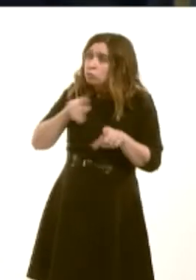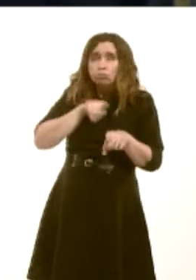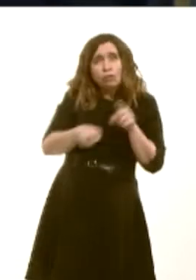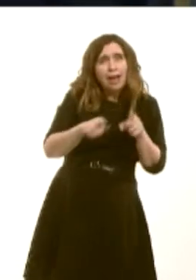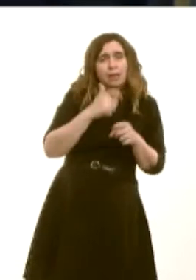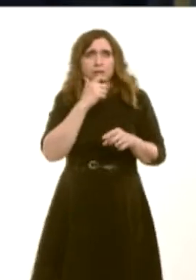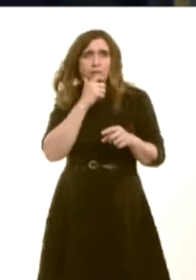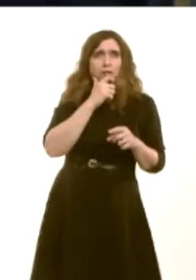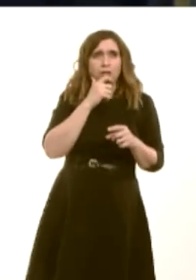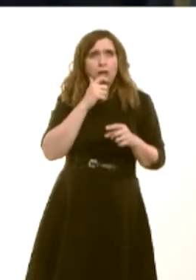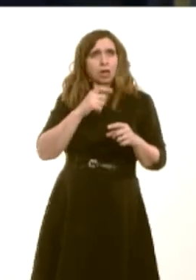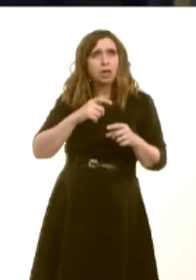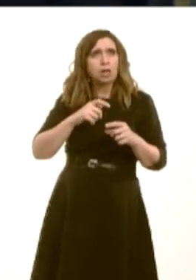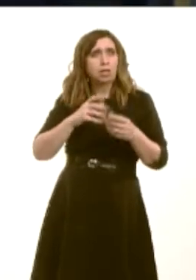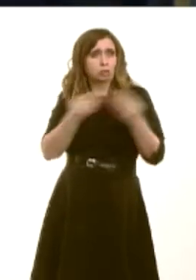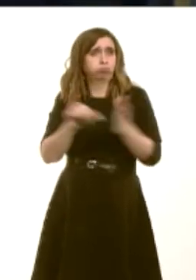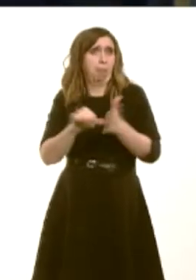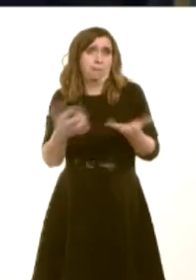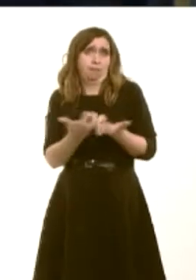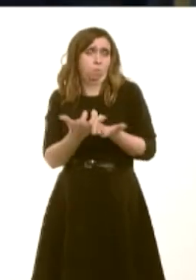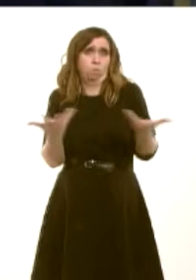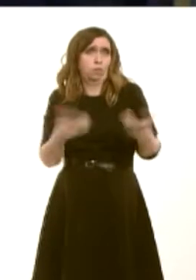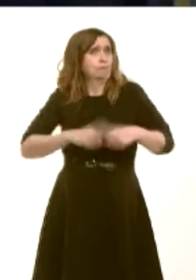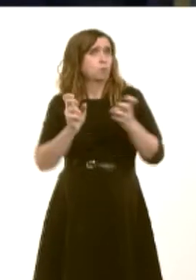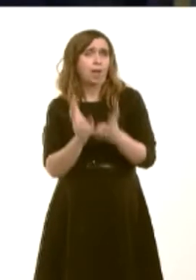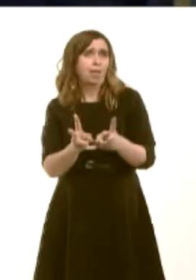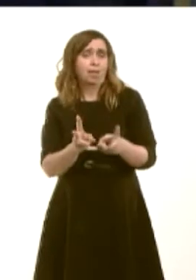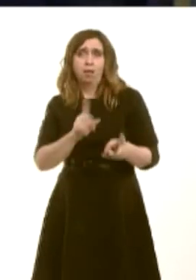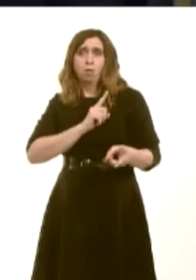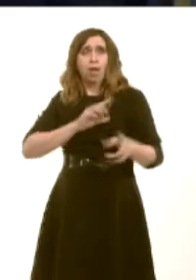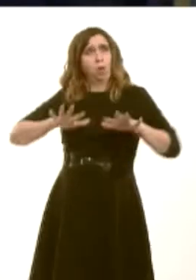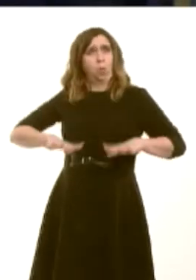particular predicament, because, of course, only the population of Wales will suffer if